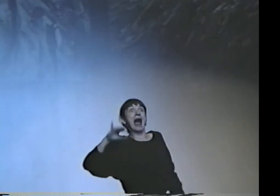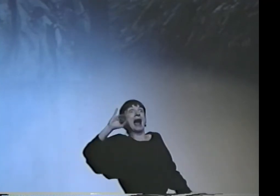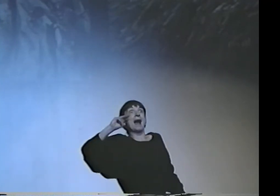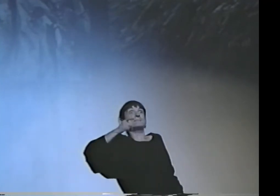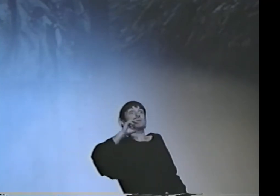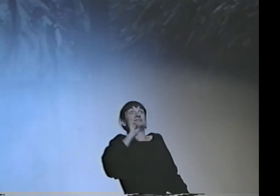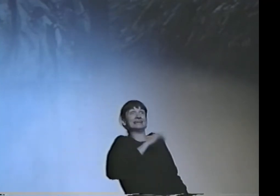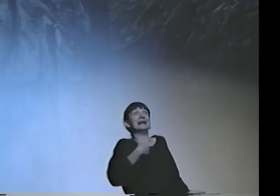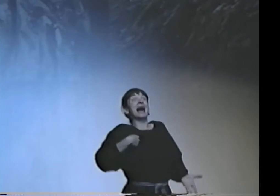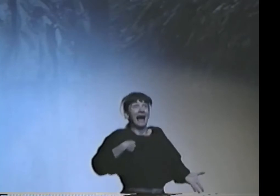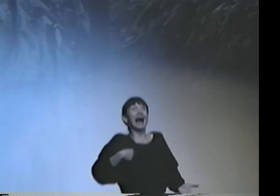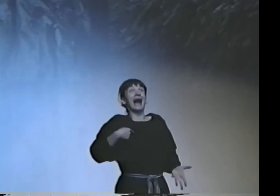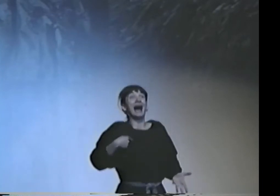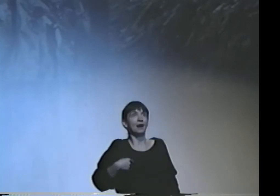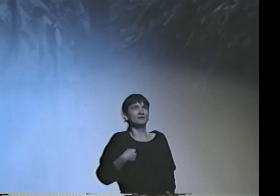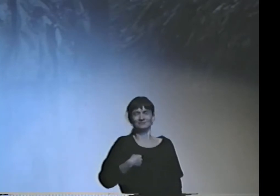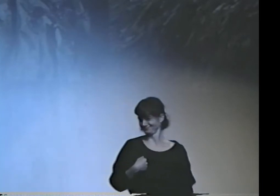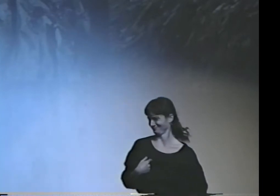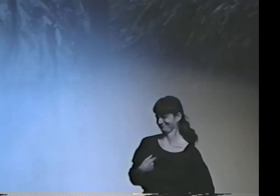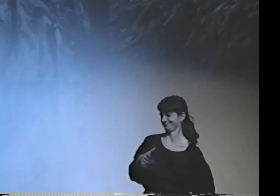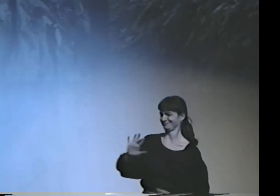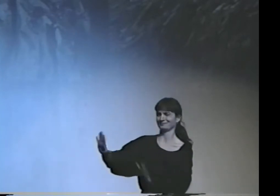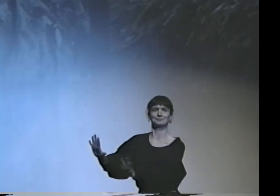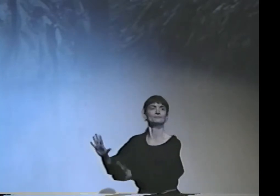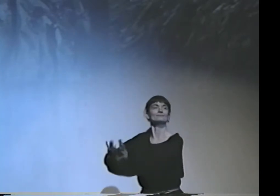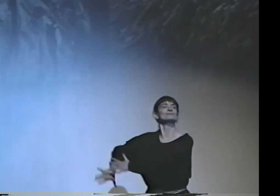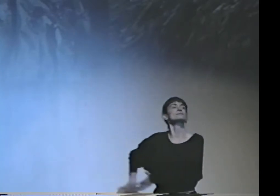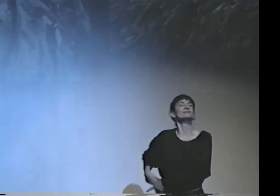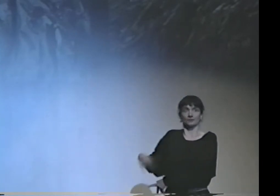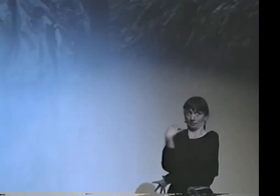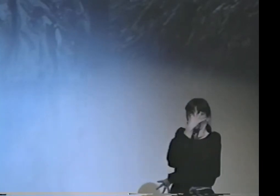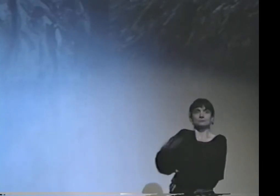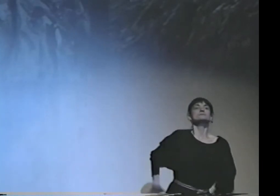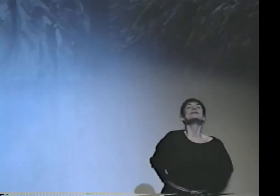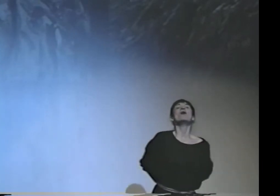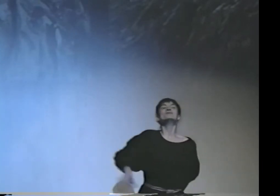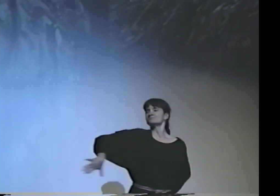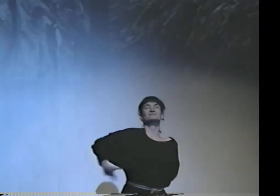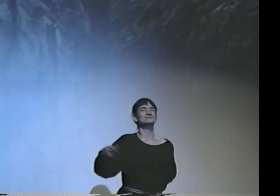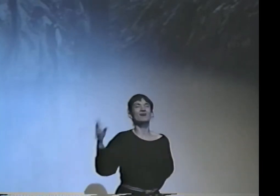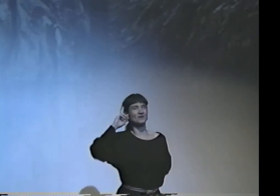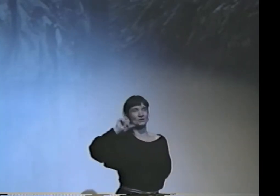"SEE, I DO IMPRESSIONISM, TOO." MONET SAID, "NO, NO, NO. NO, NO.